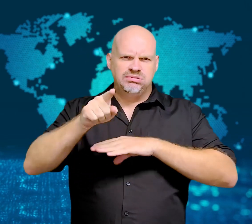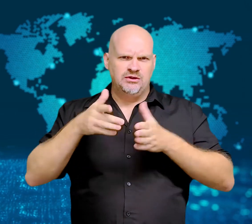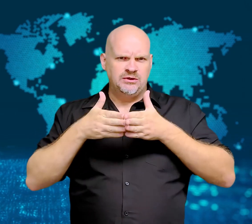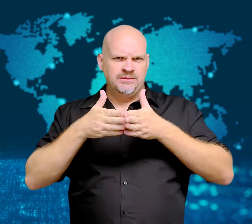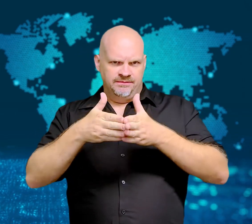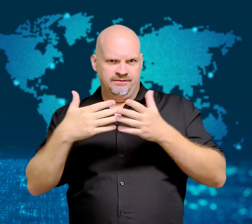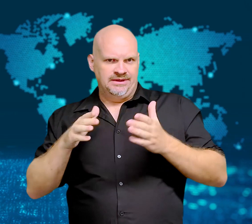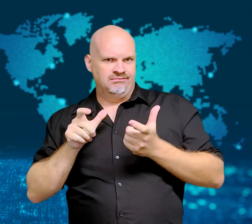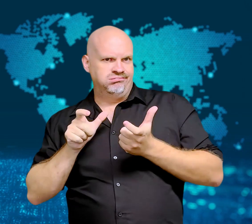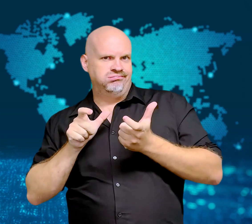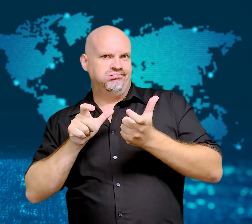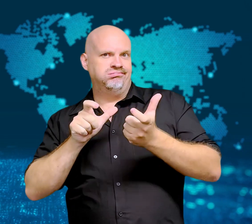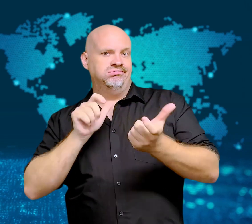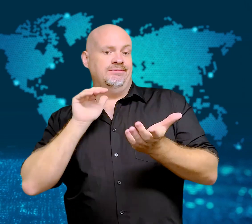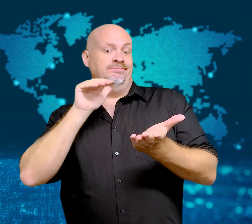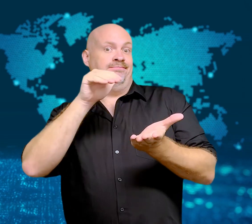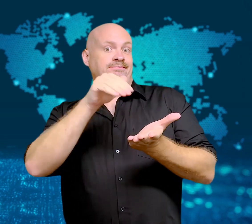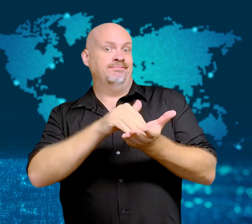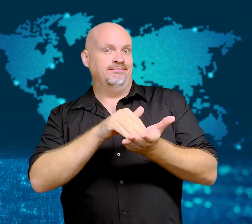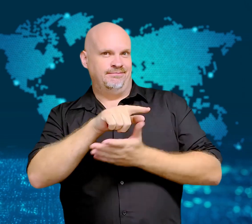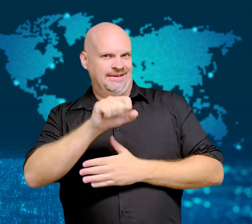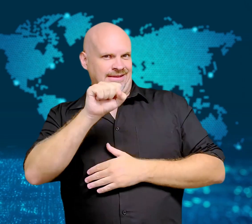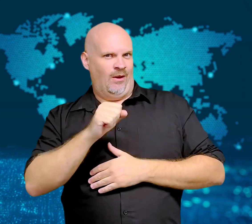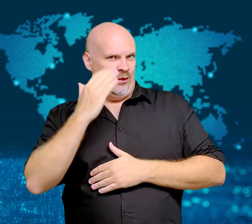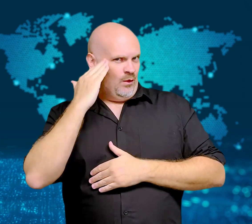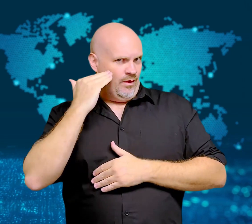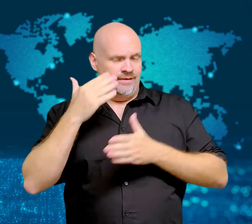arrived in South Korea.